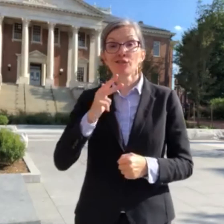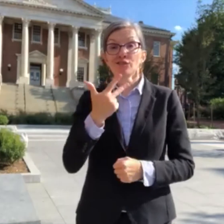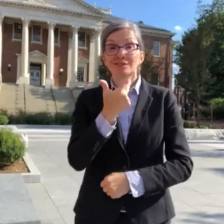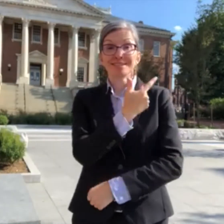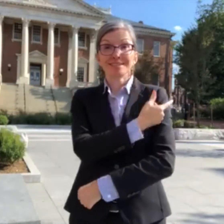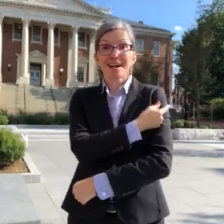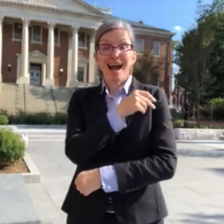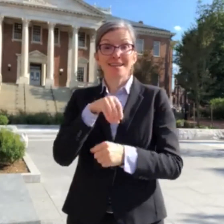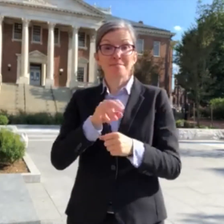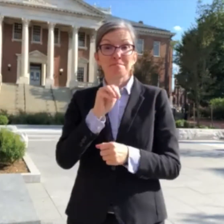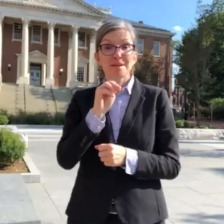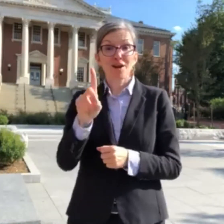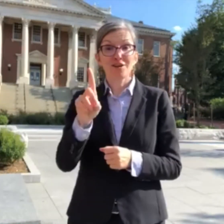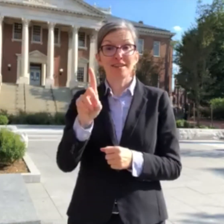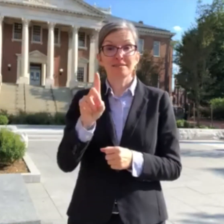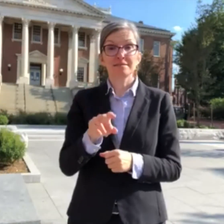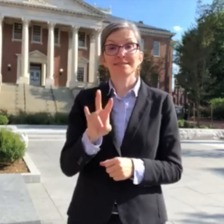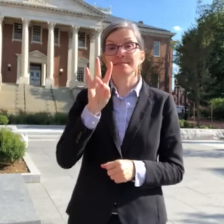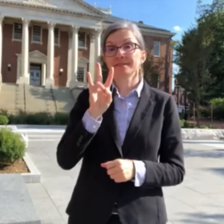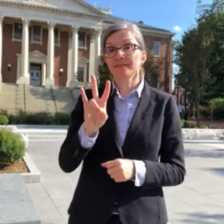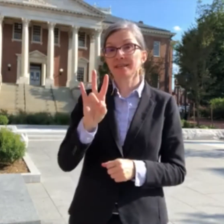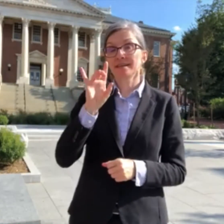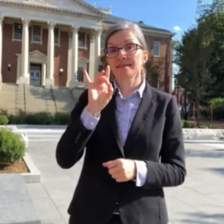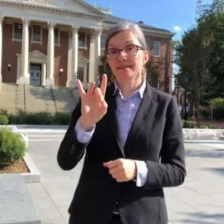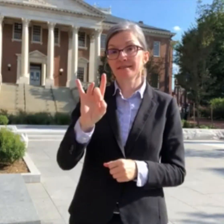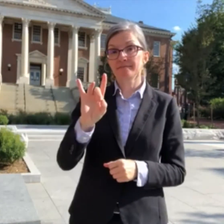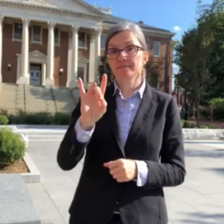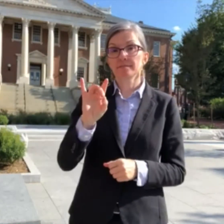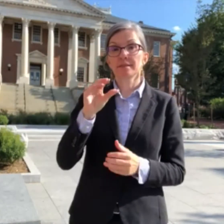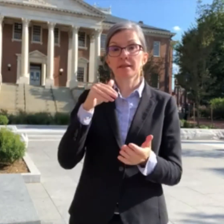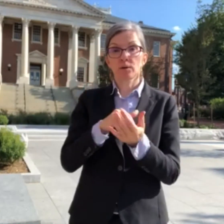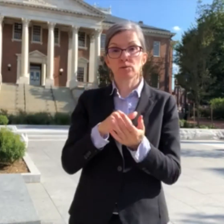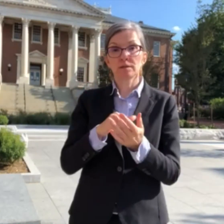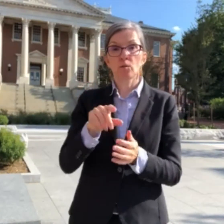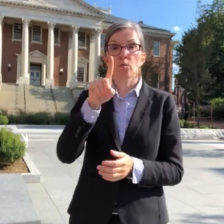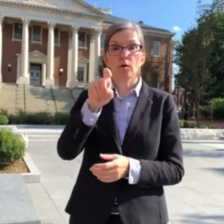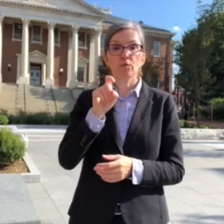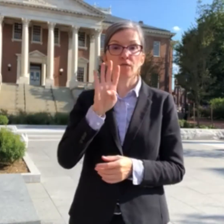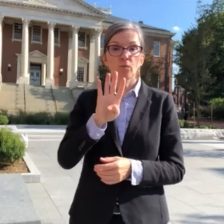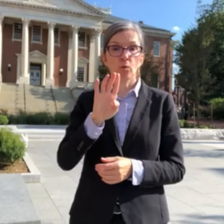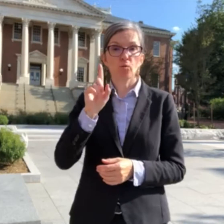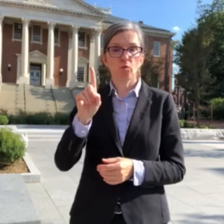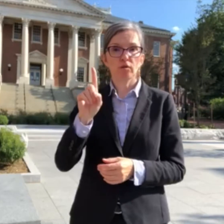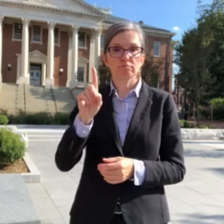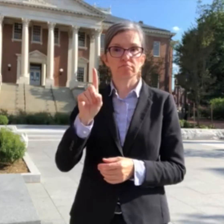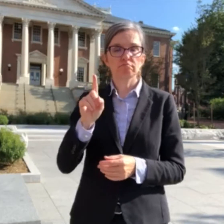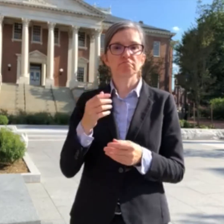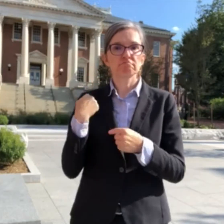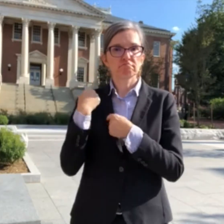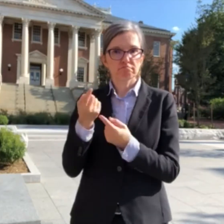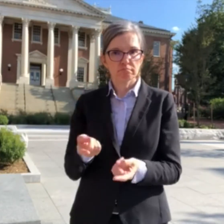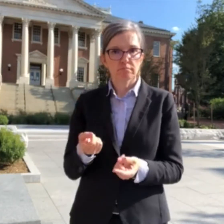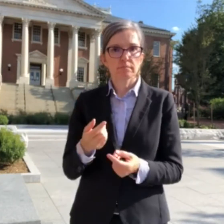Total number of booster shots in MD - 78,141